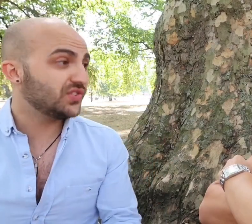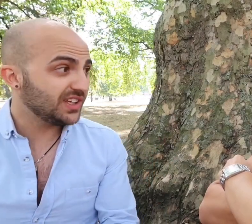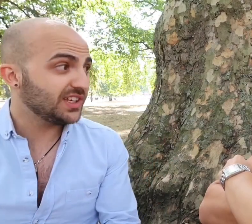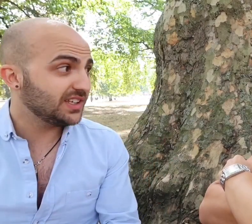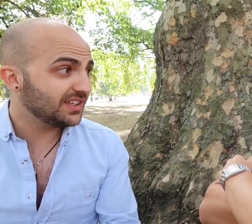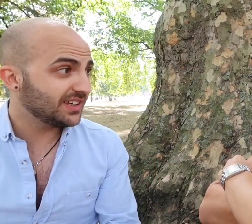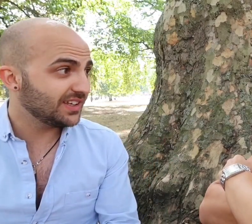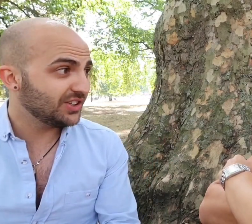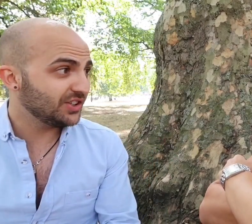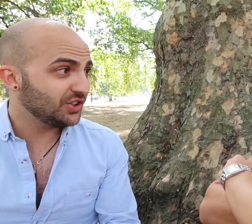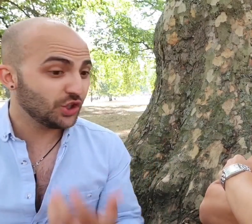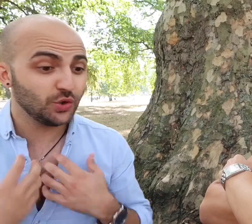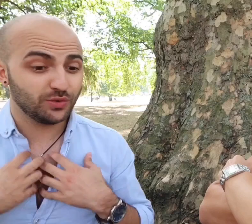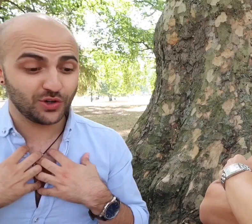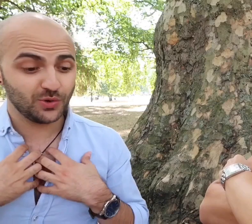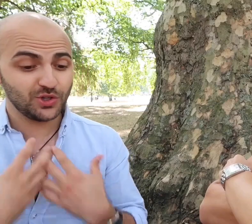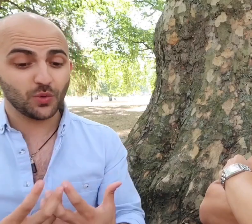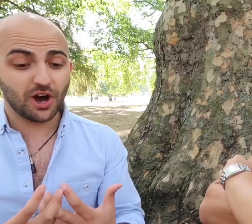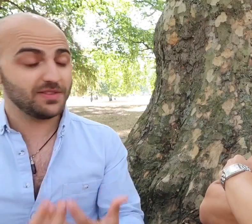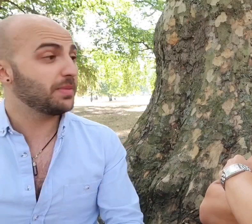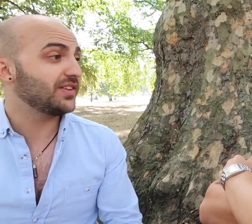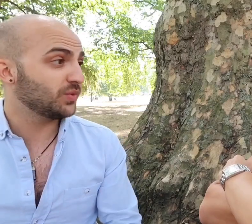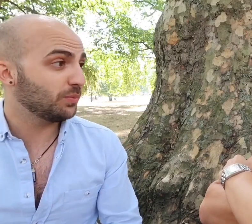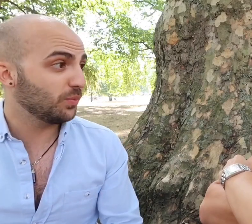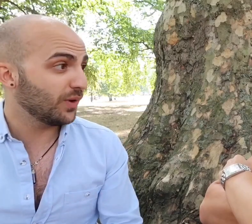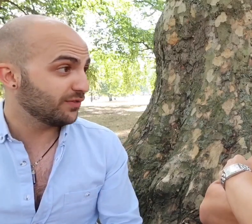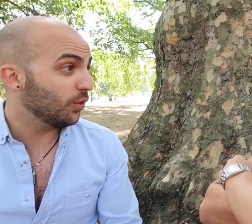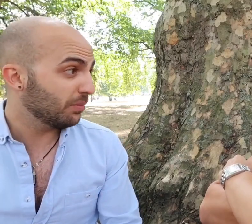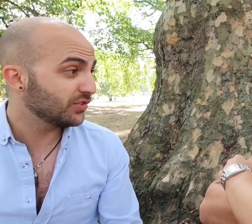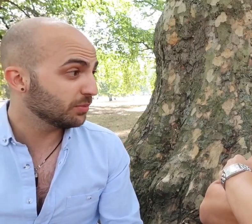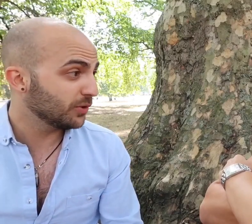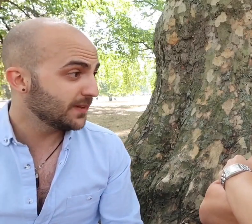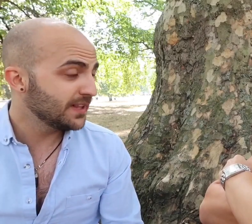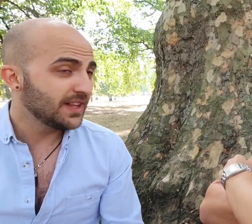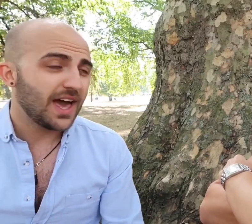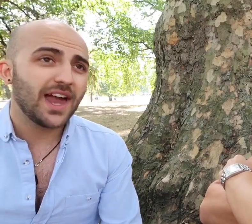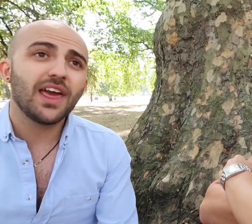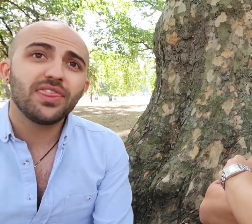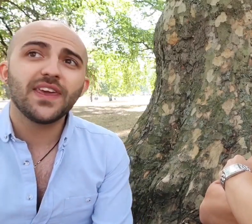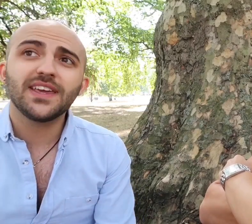see you for who you are in the best form possible and I think